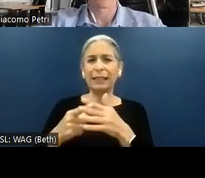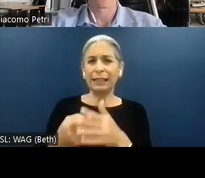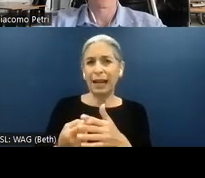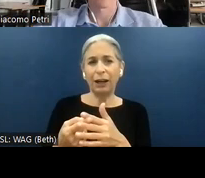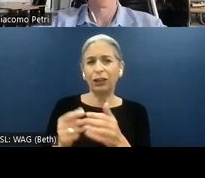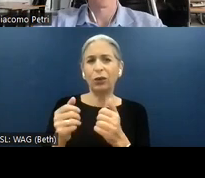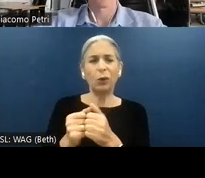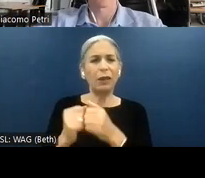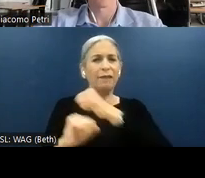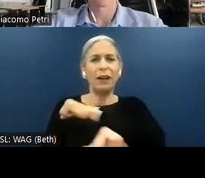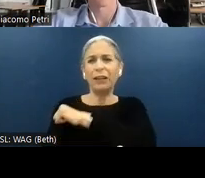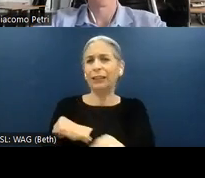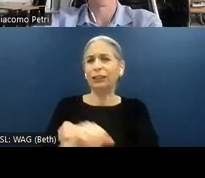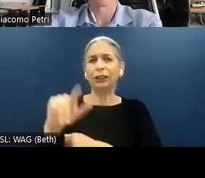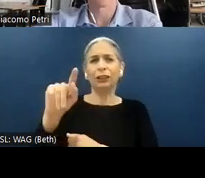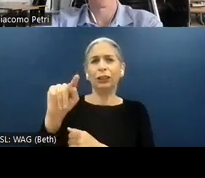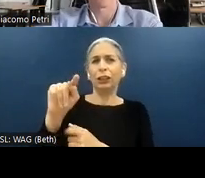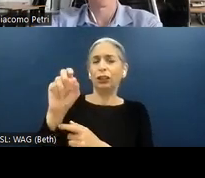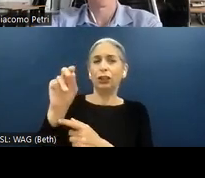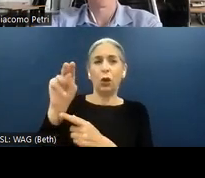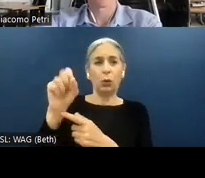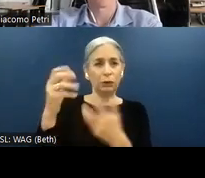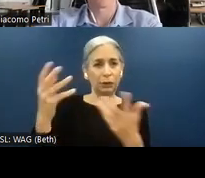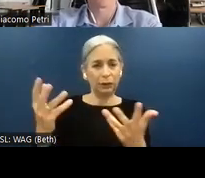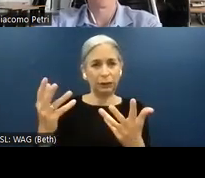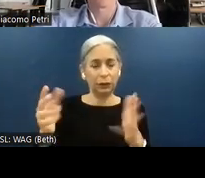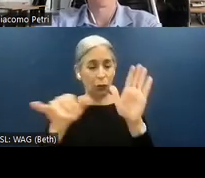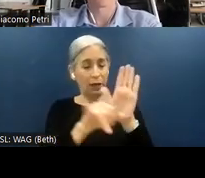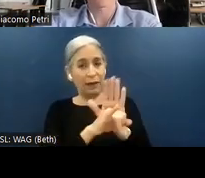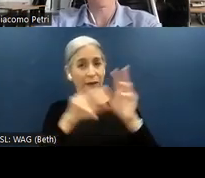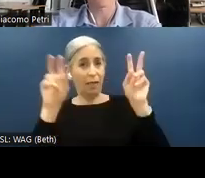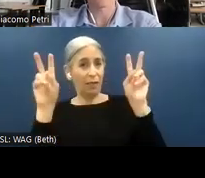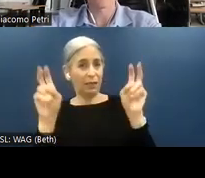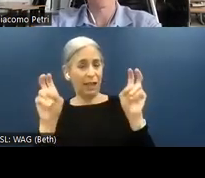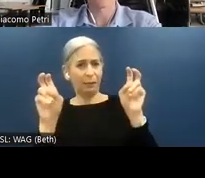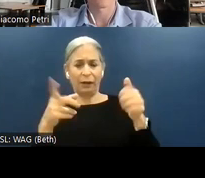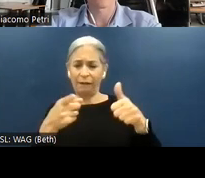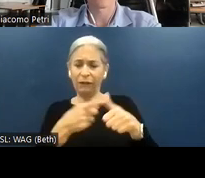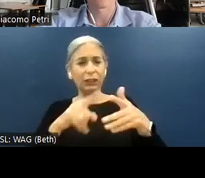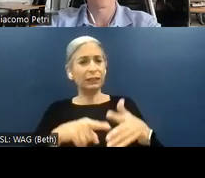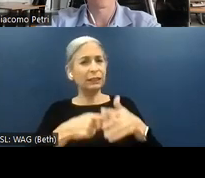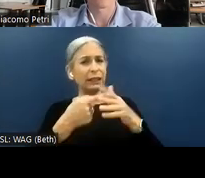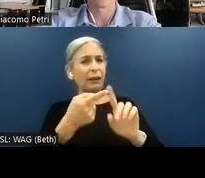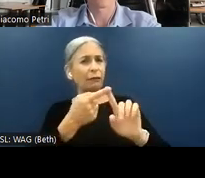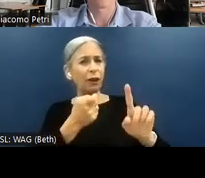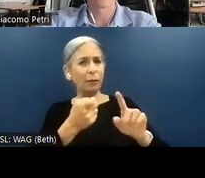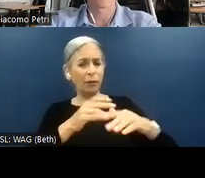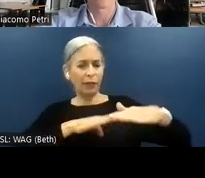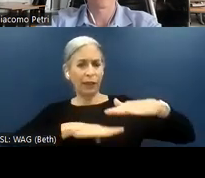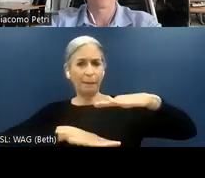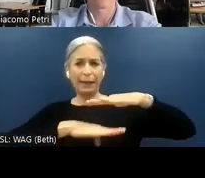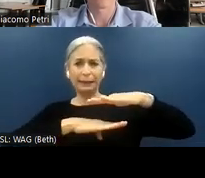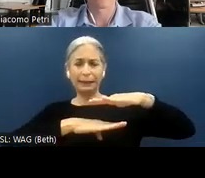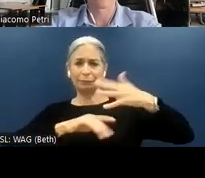In order to better identify the topic, we need to start from the basics. And when we